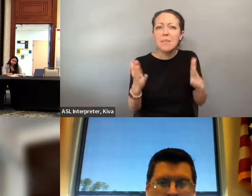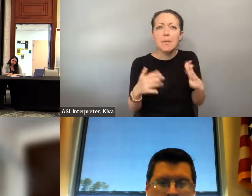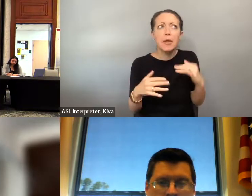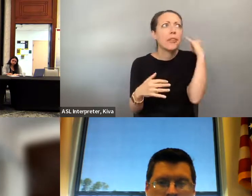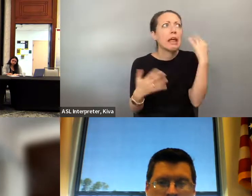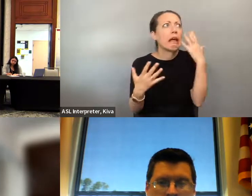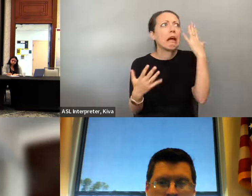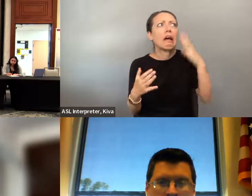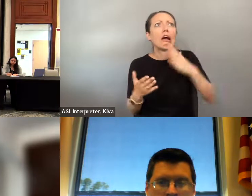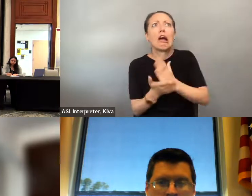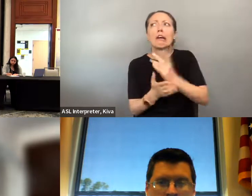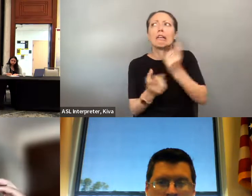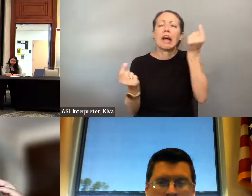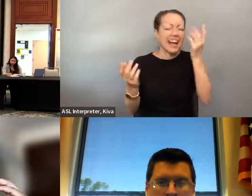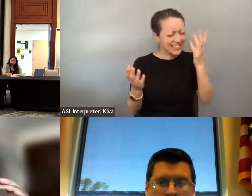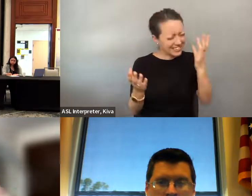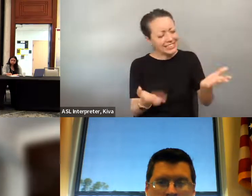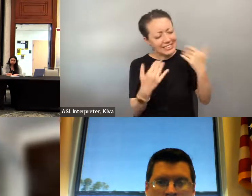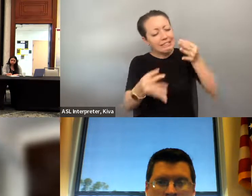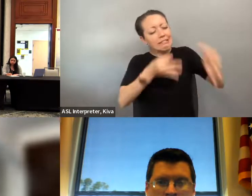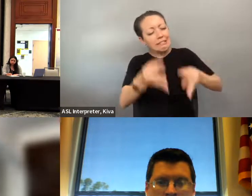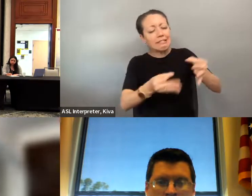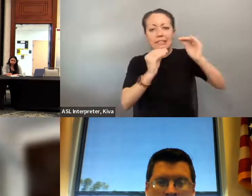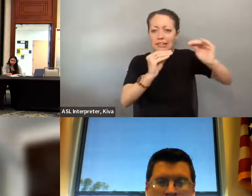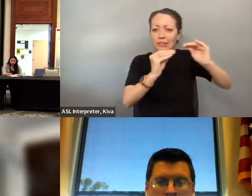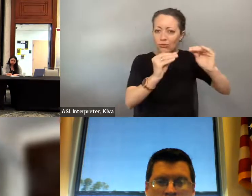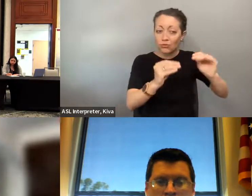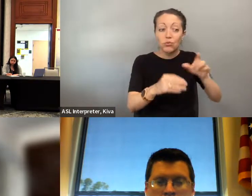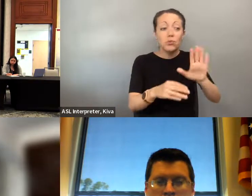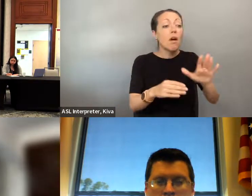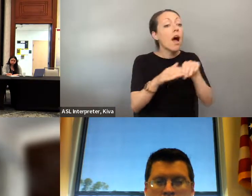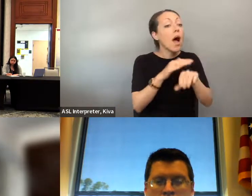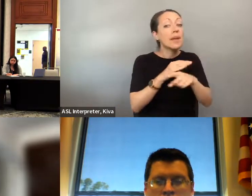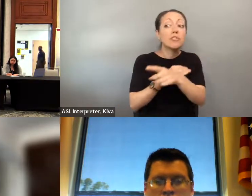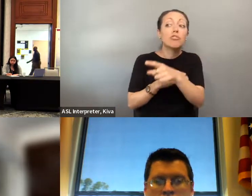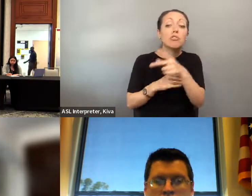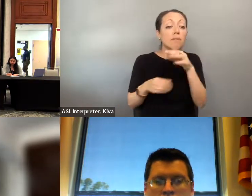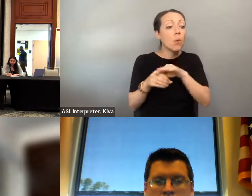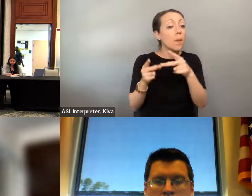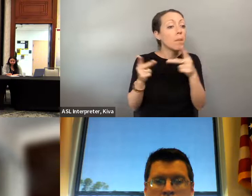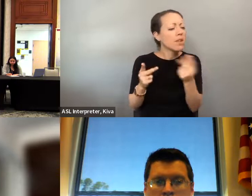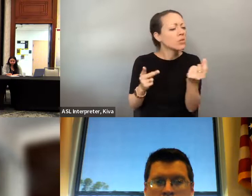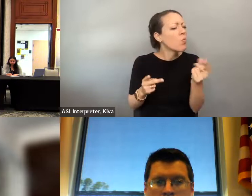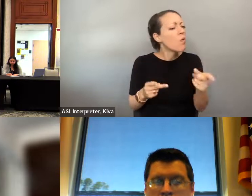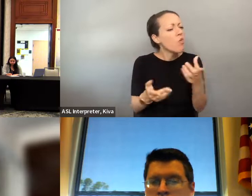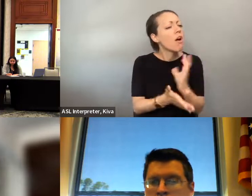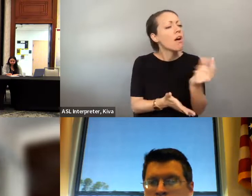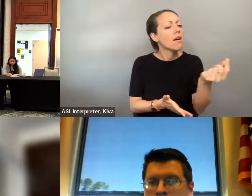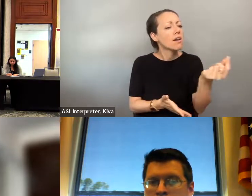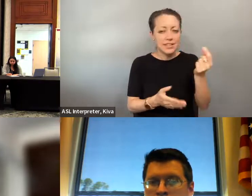That They are of age to vote, and so they may not know their rights to vote. to self-advocate around the time that they are of age to vote and so they may not know their rights to vote. What